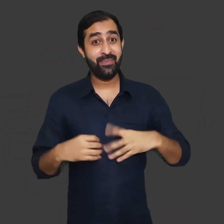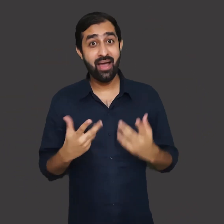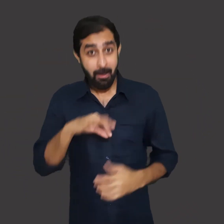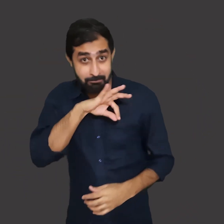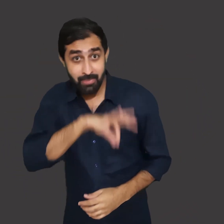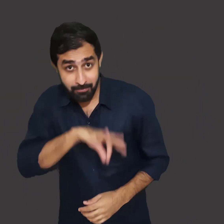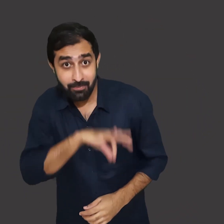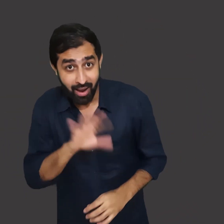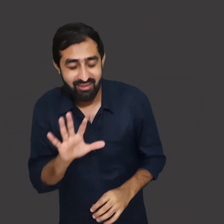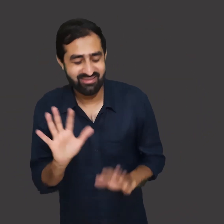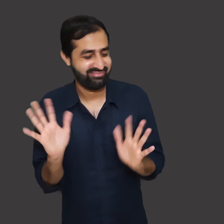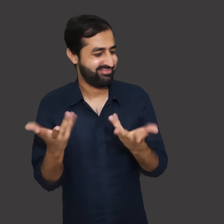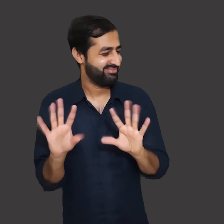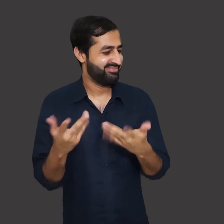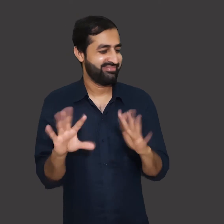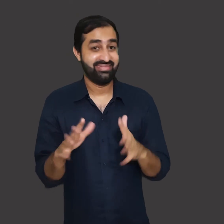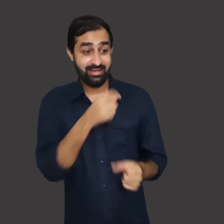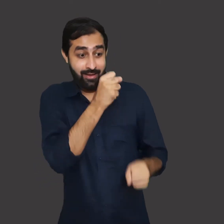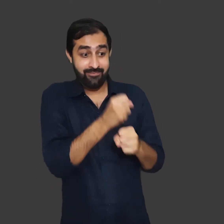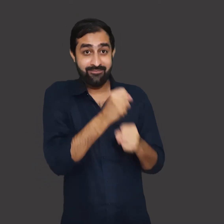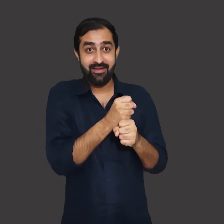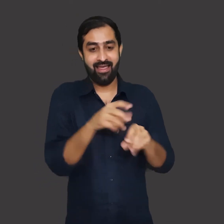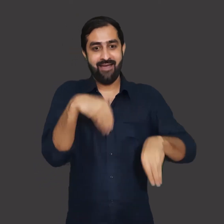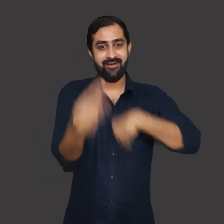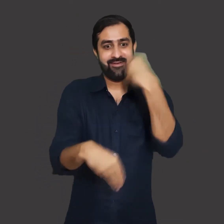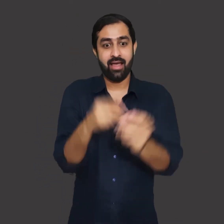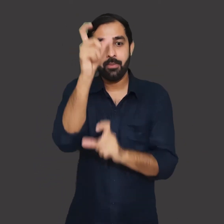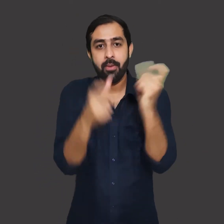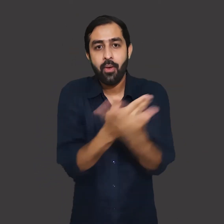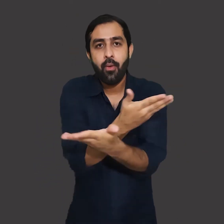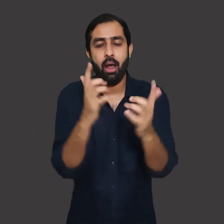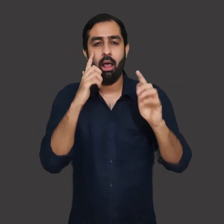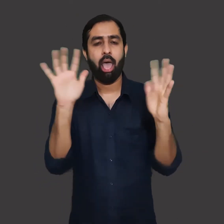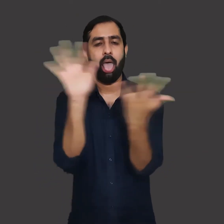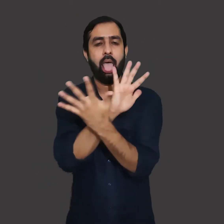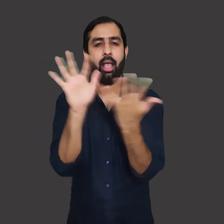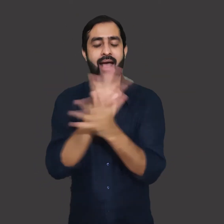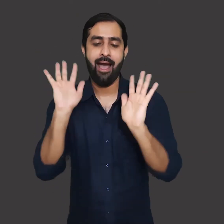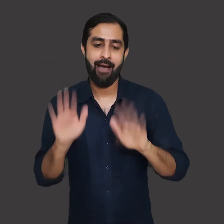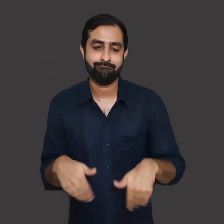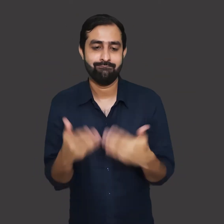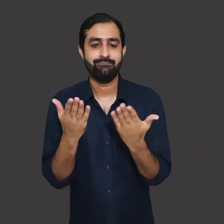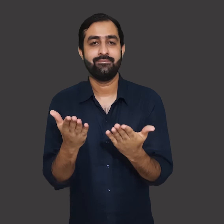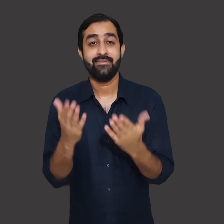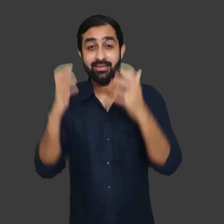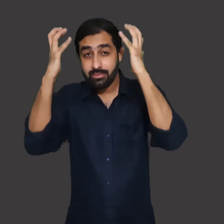but today are these dams really beneficial? No. She says that people were misguided by the government.